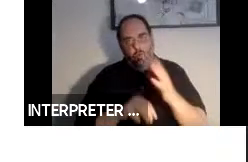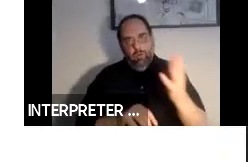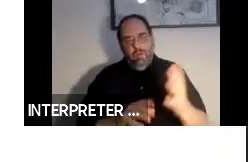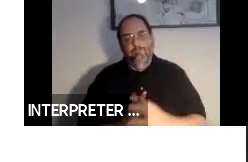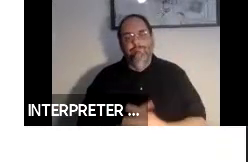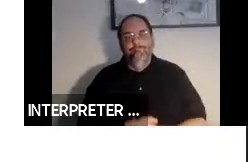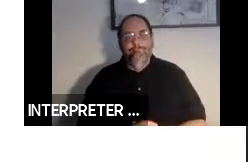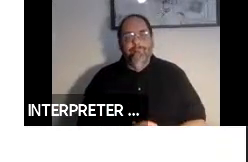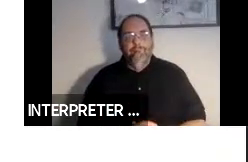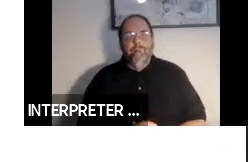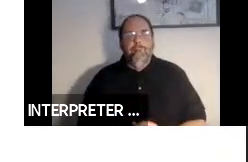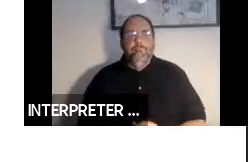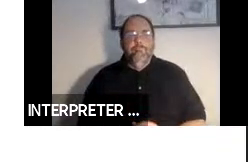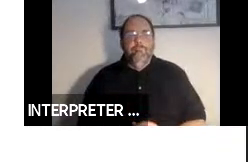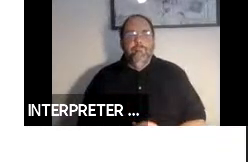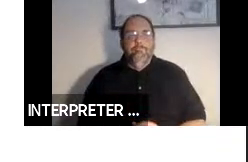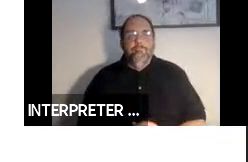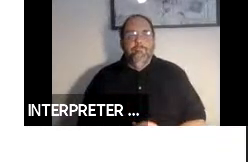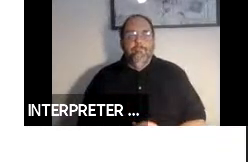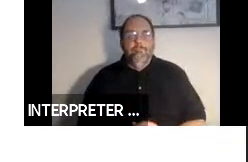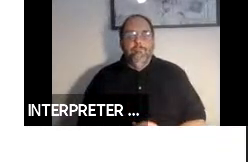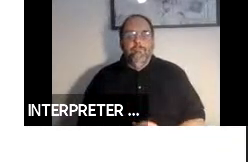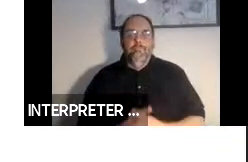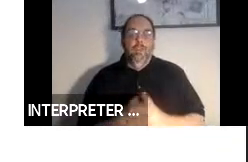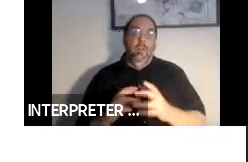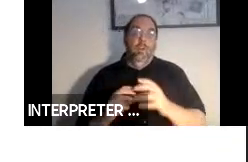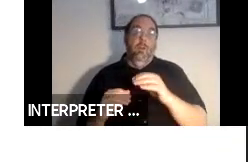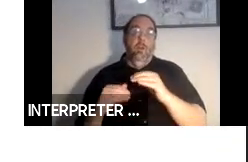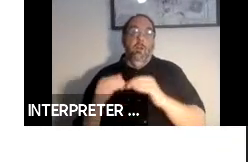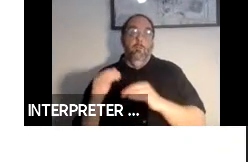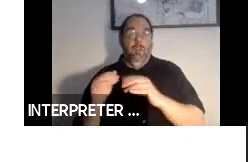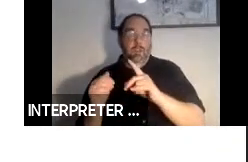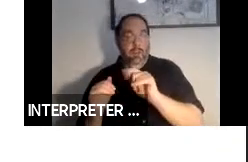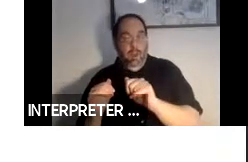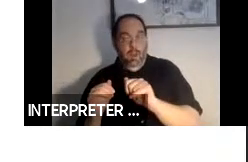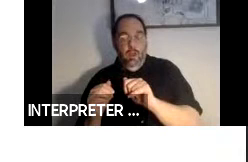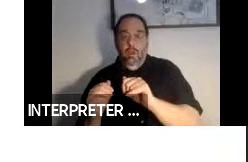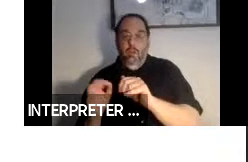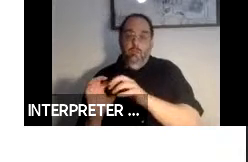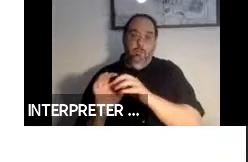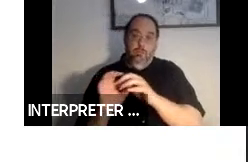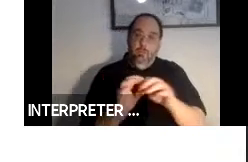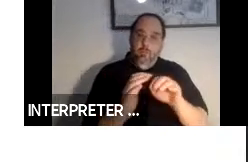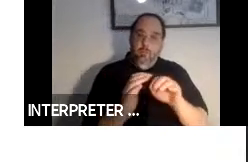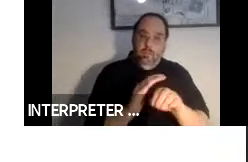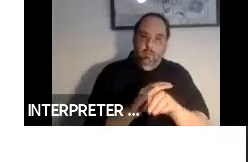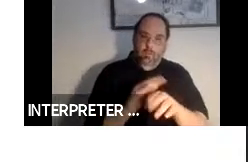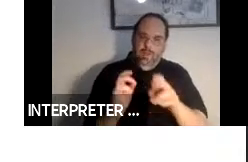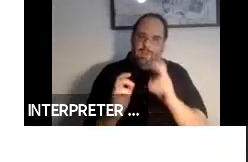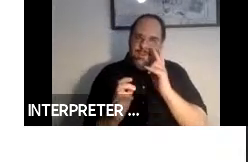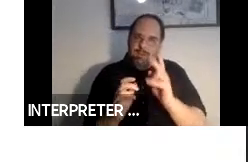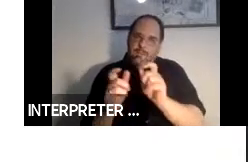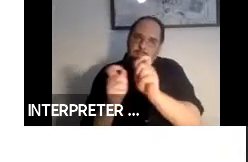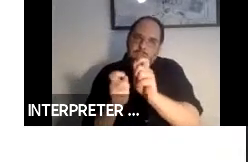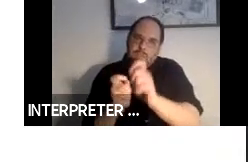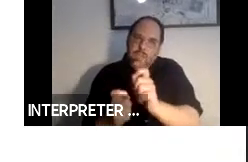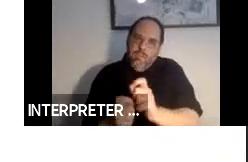With the link building data link for accessibility we want to see granular location data.